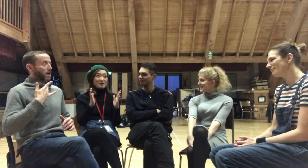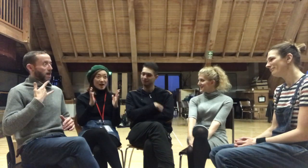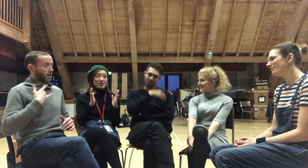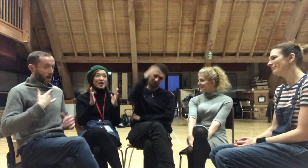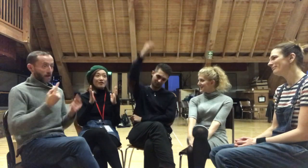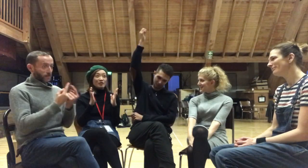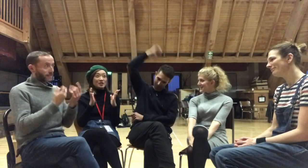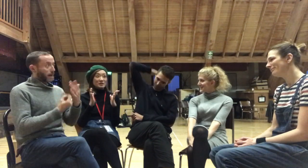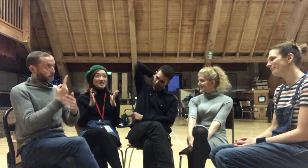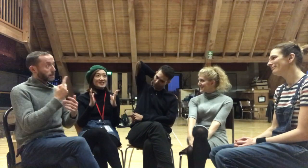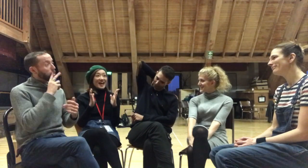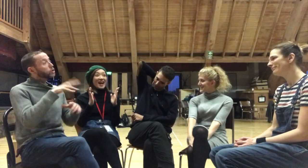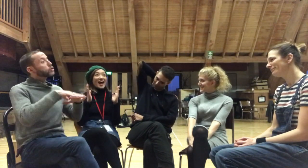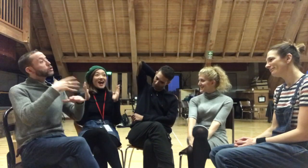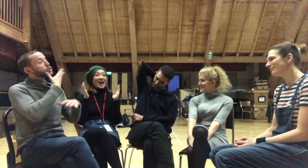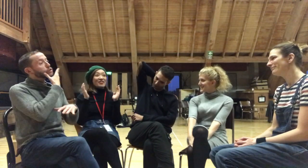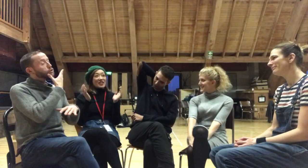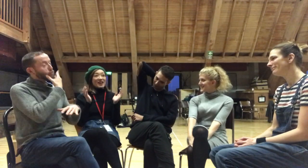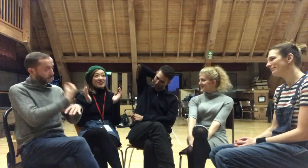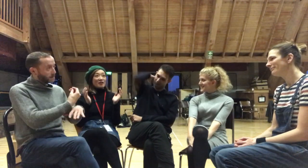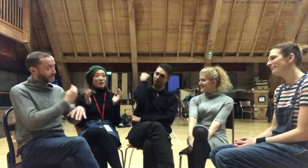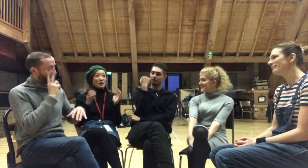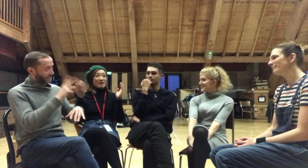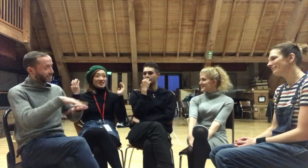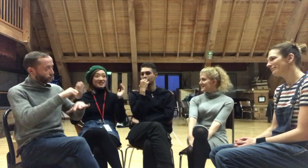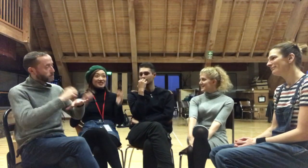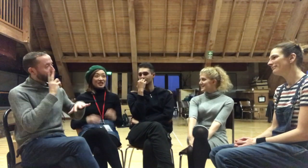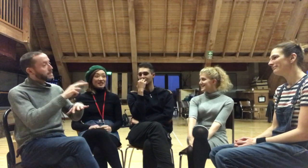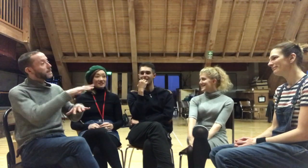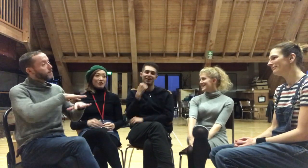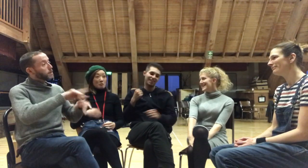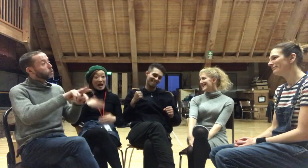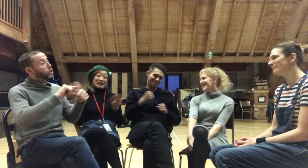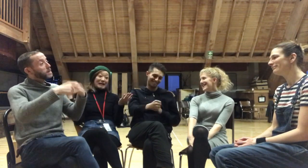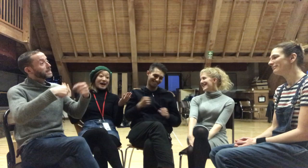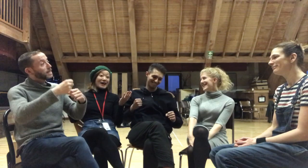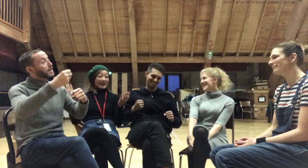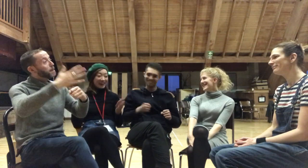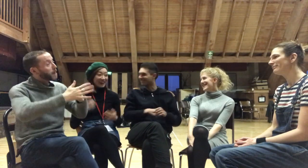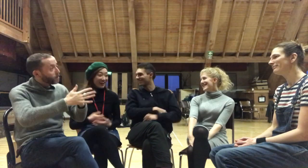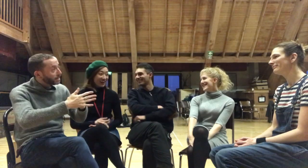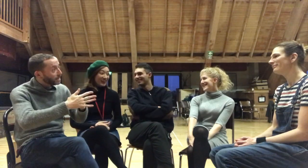See my family over Christmas and then I'm getting married next year so I'm planning that.